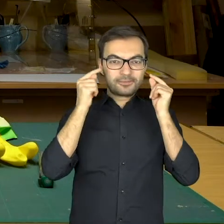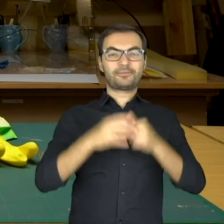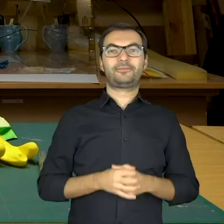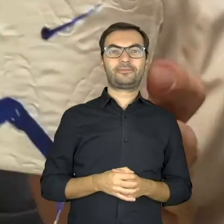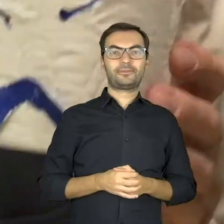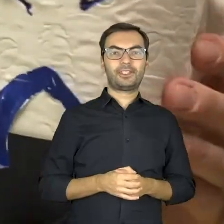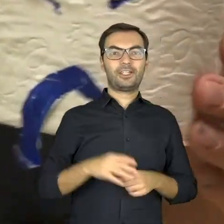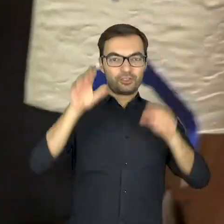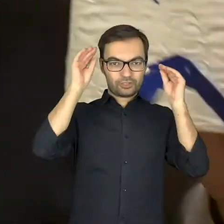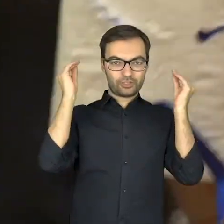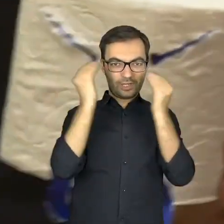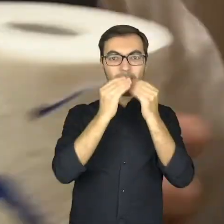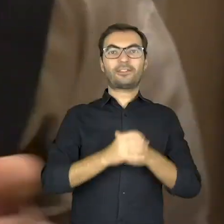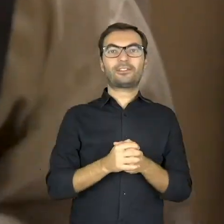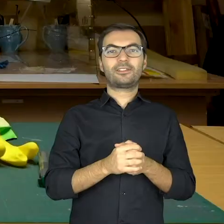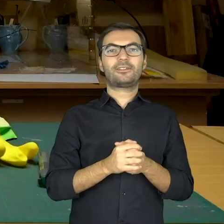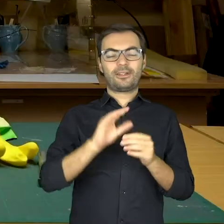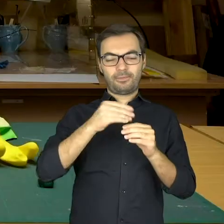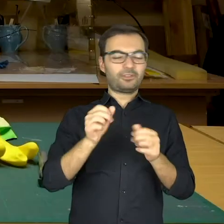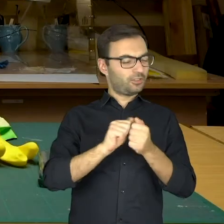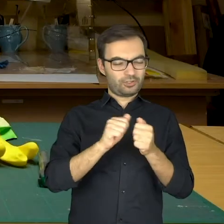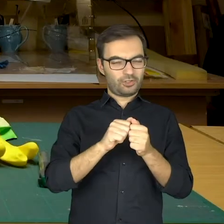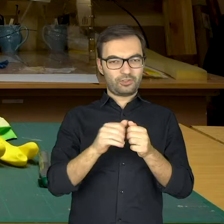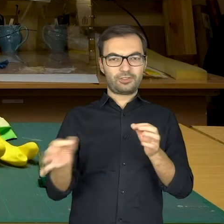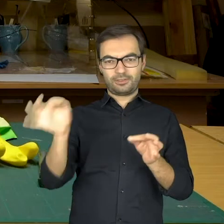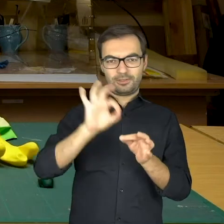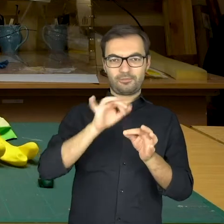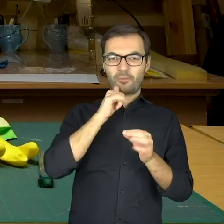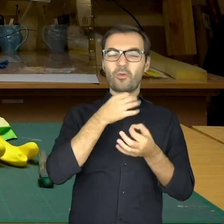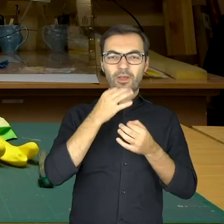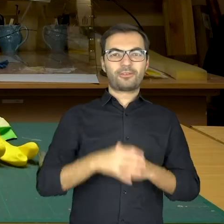the cap fell off oh I'm already attaching it here